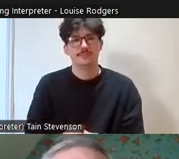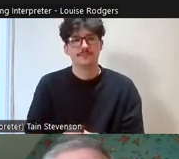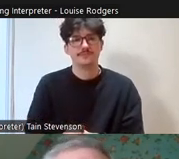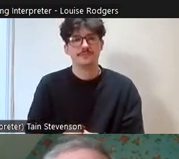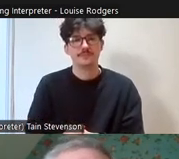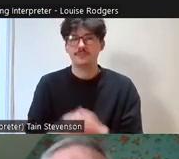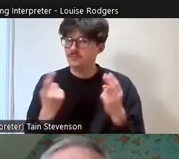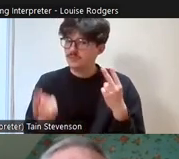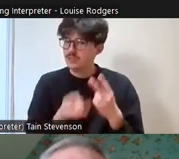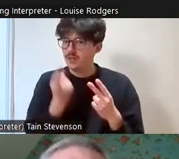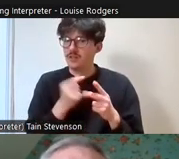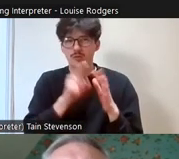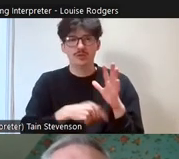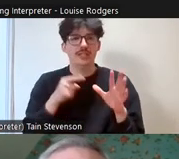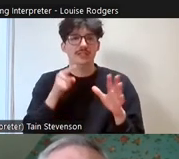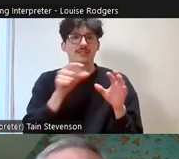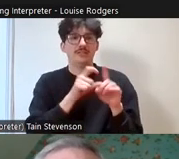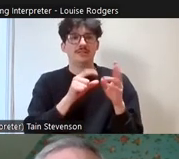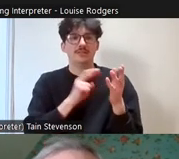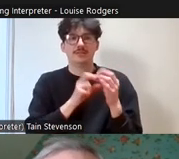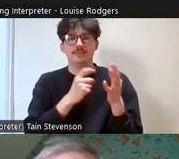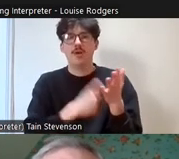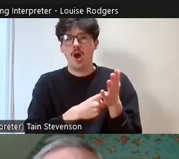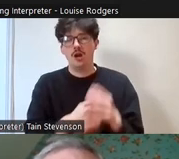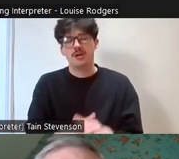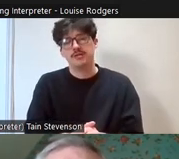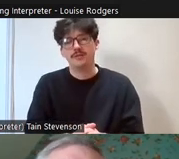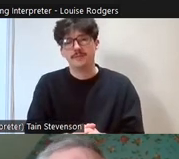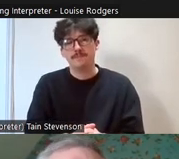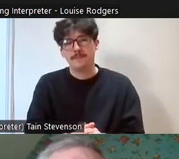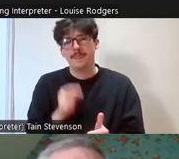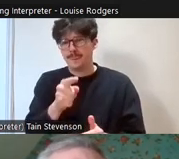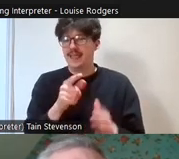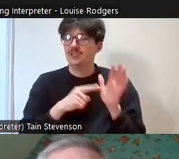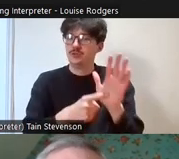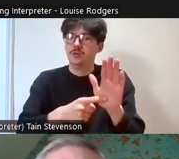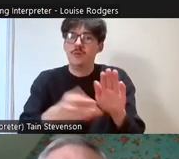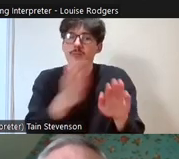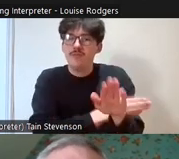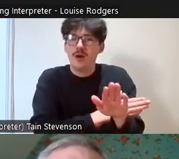project, The Ridge in Dunbar and again you know great at showing the before and after pictures of what